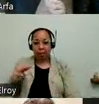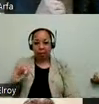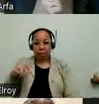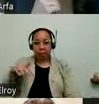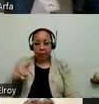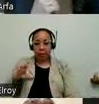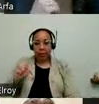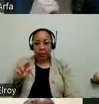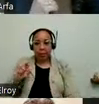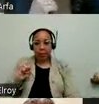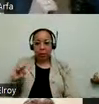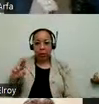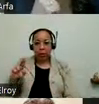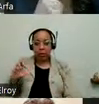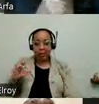addressed easily. You can also email us at